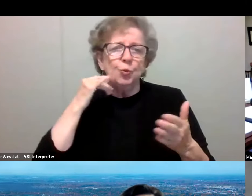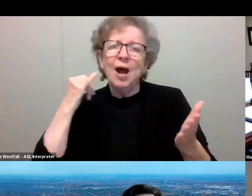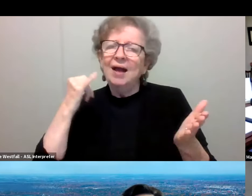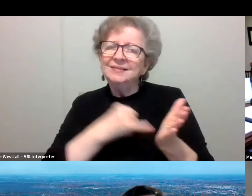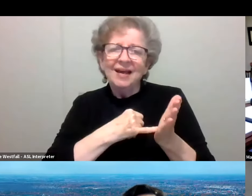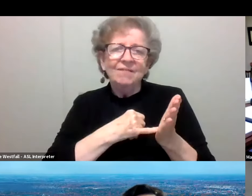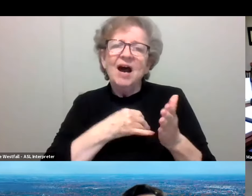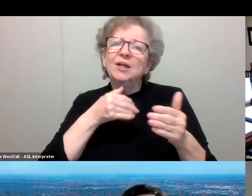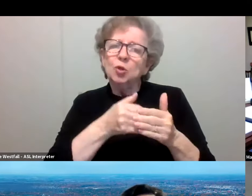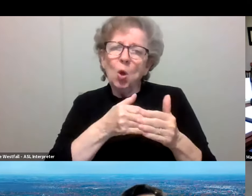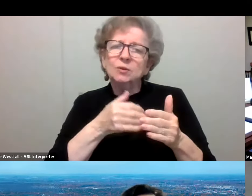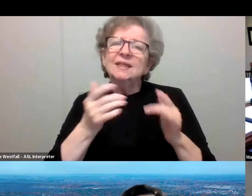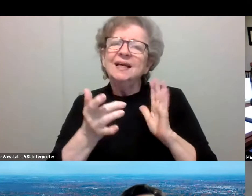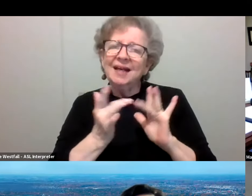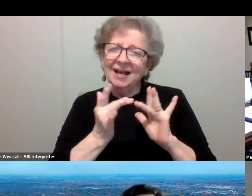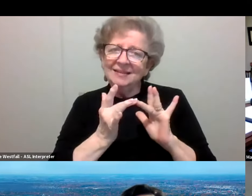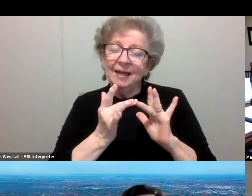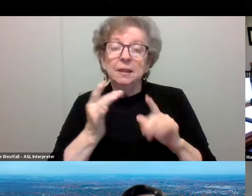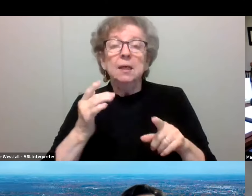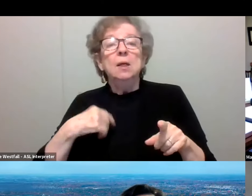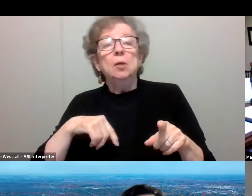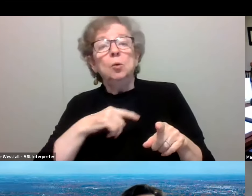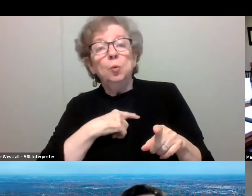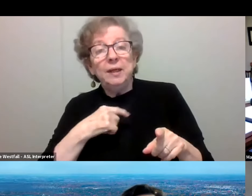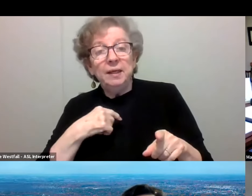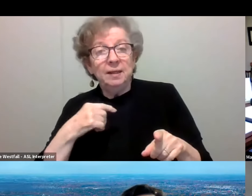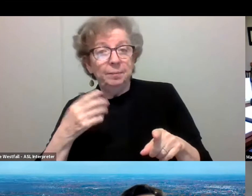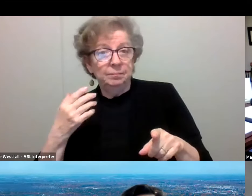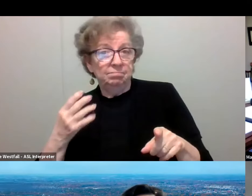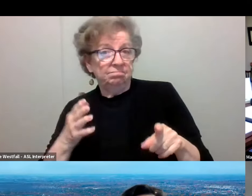We're responding to what had been just an ask, and for transparency,